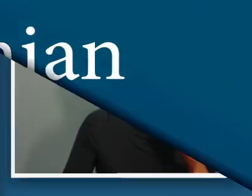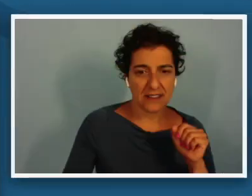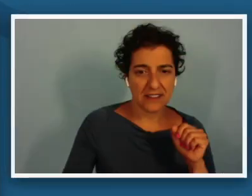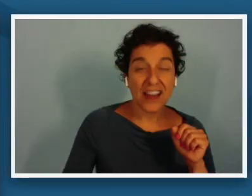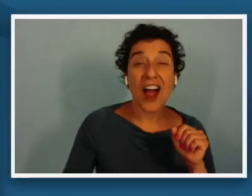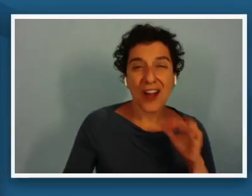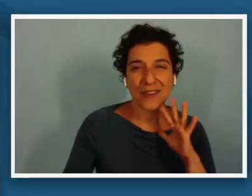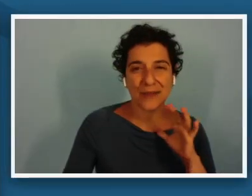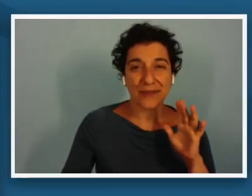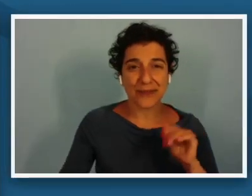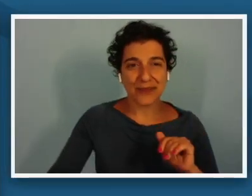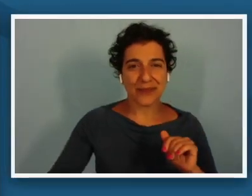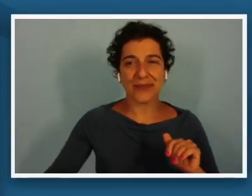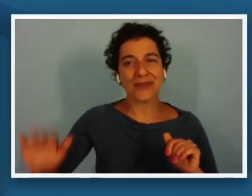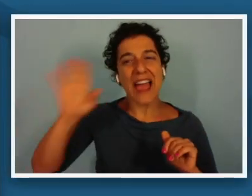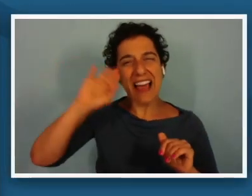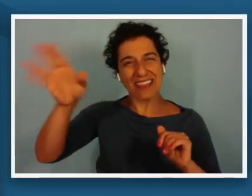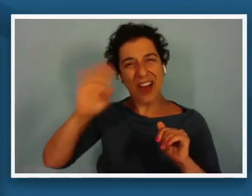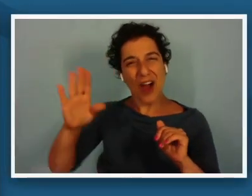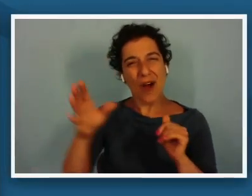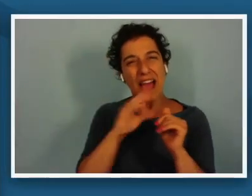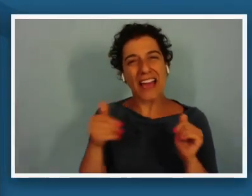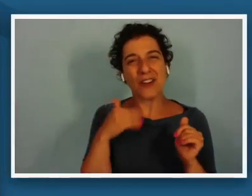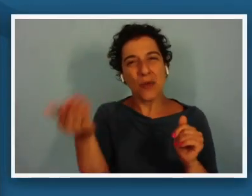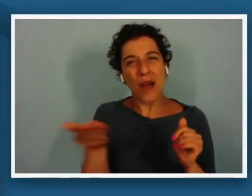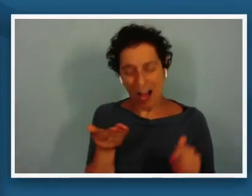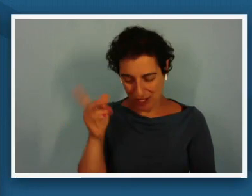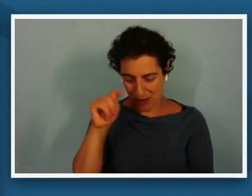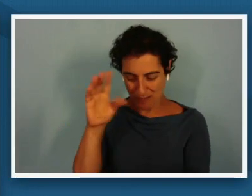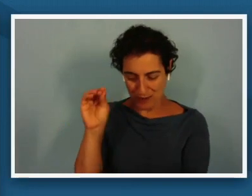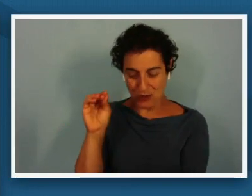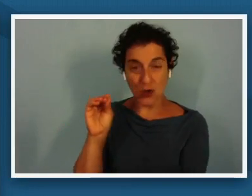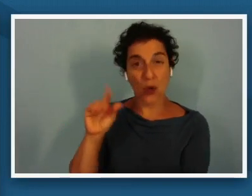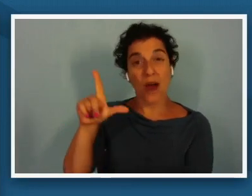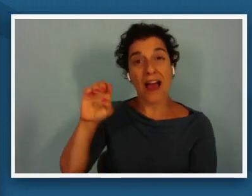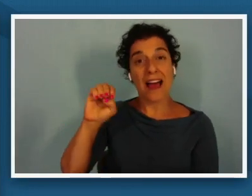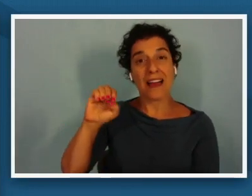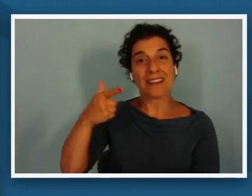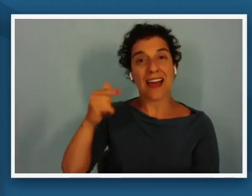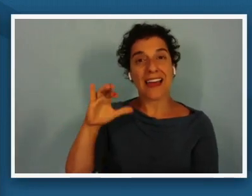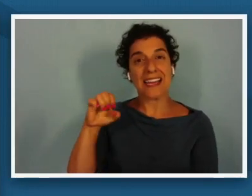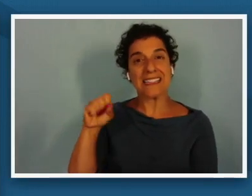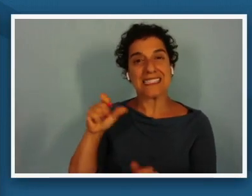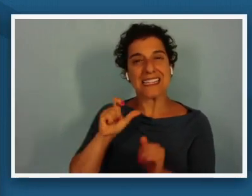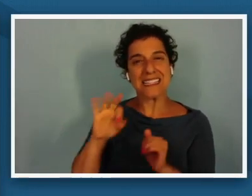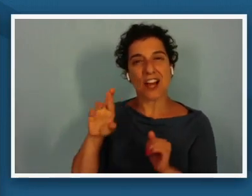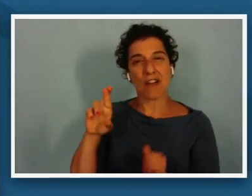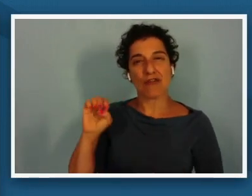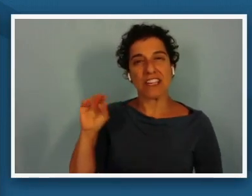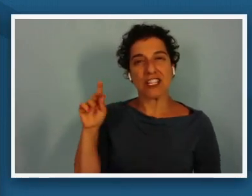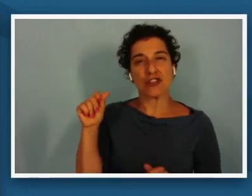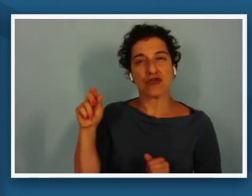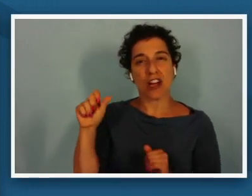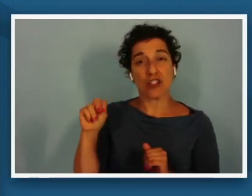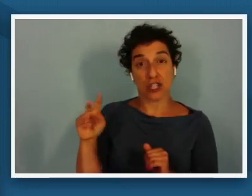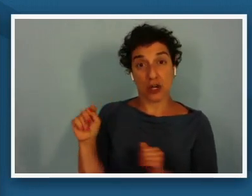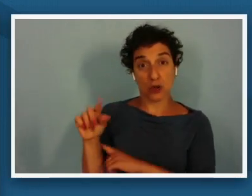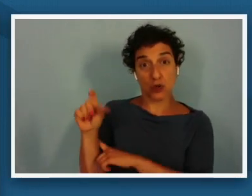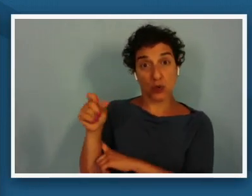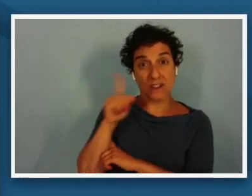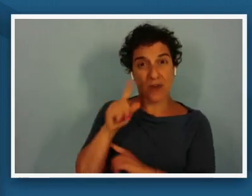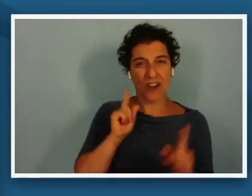hello and welcome to legacies of